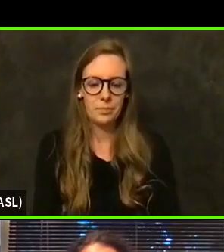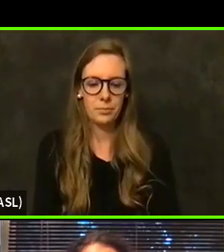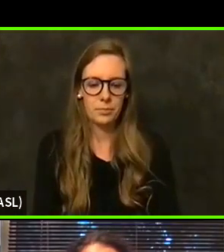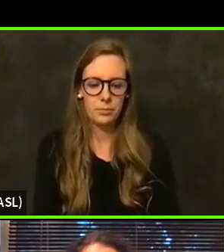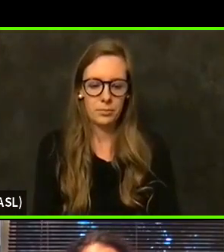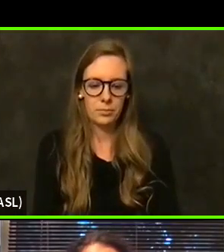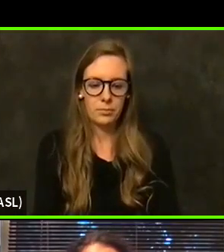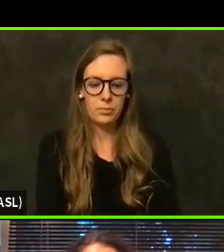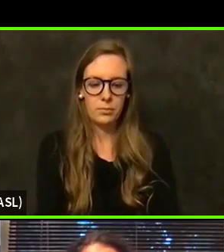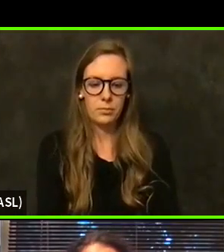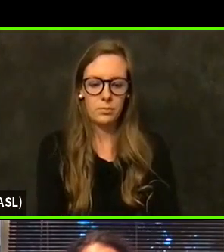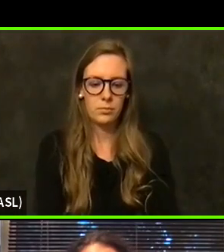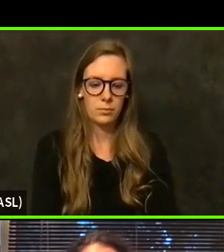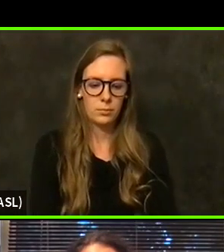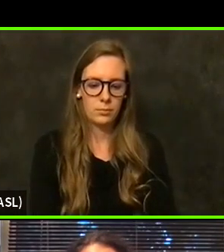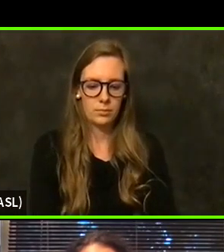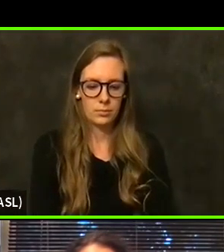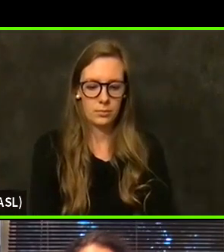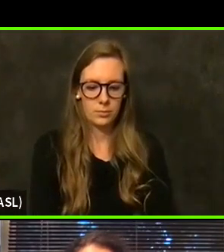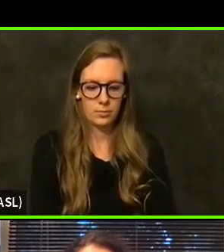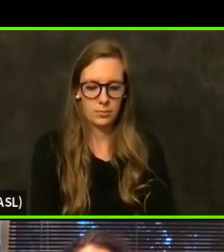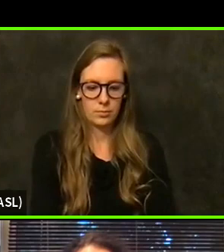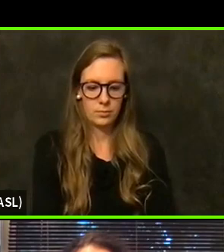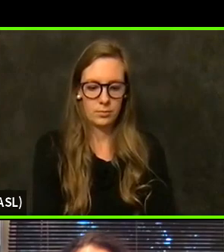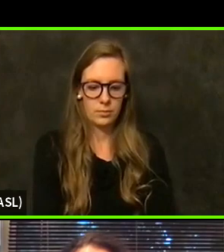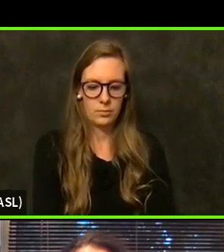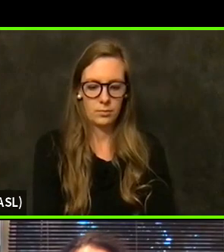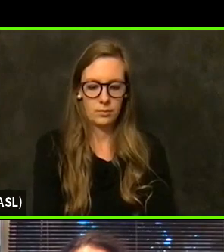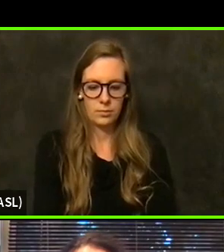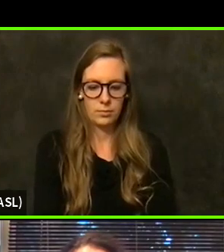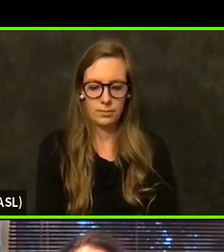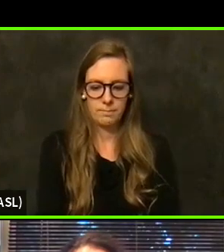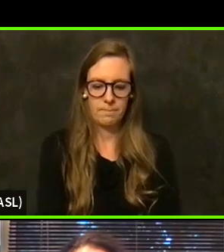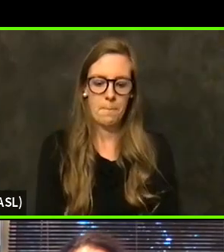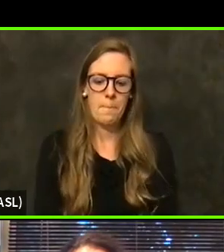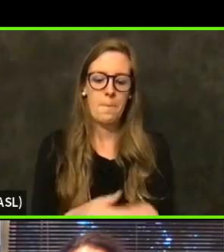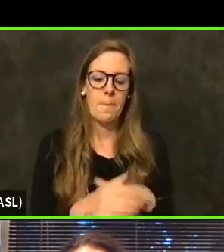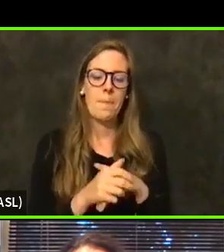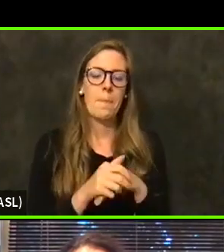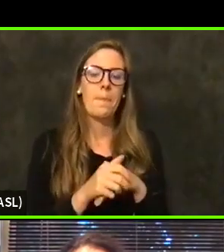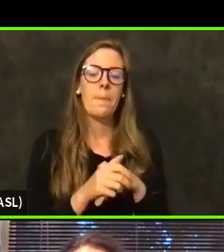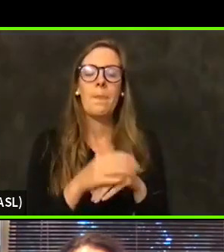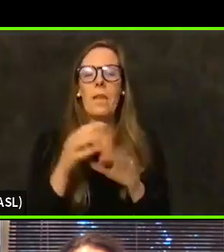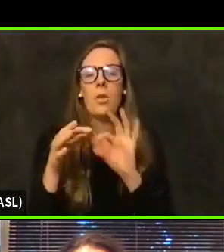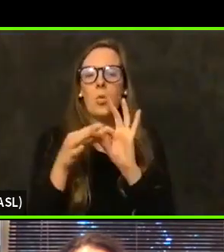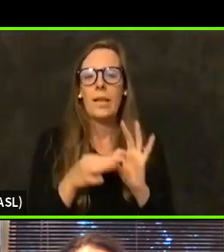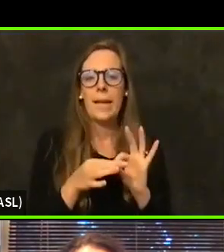In terms of the question about the unknown category and women, I think